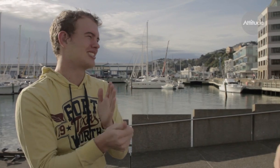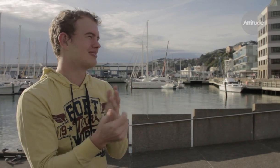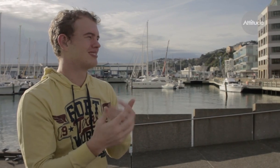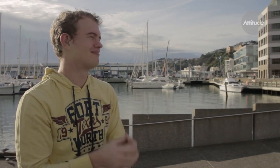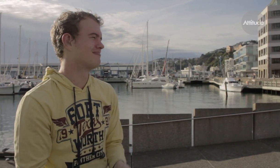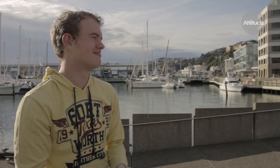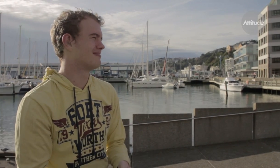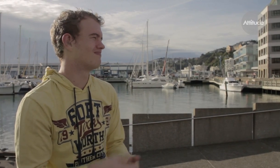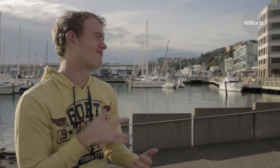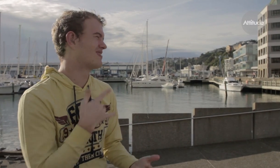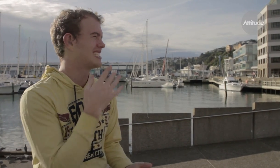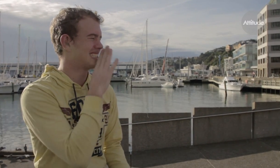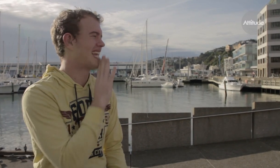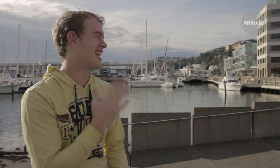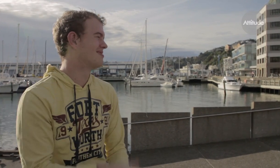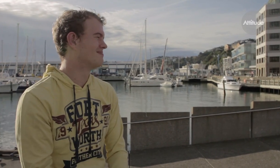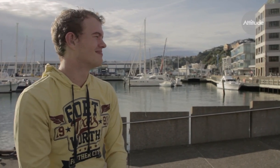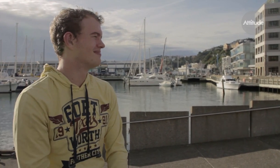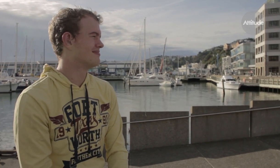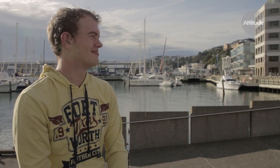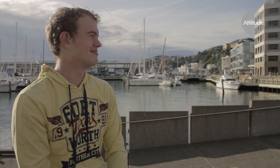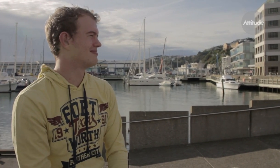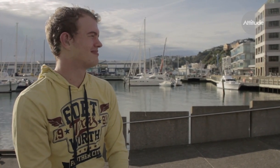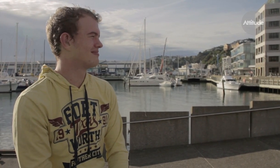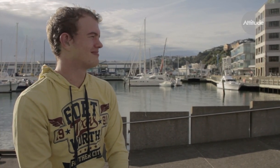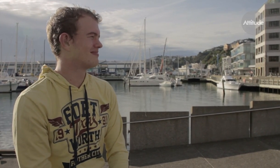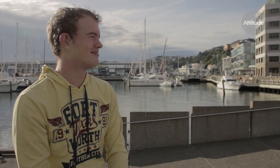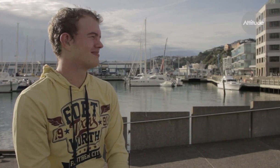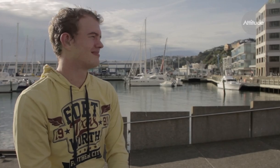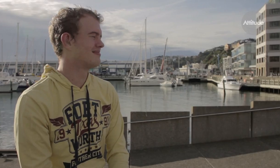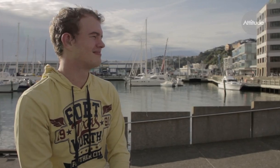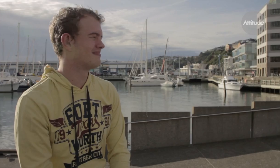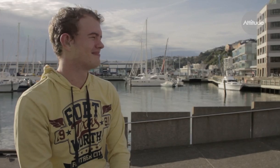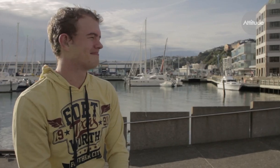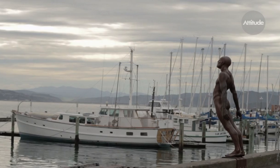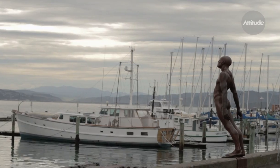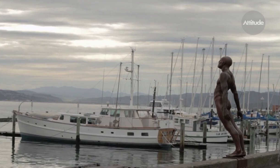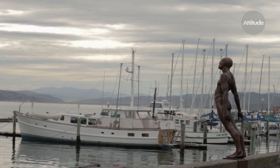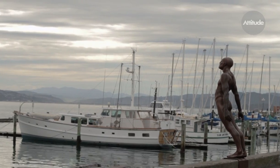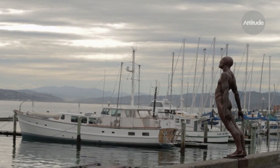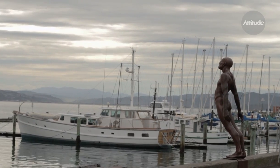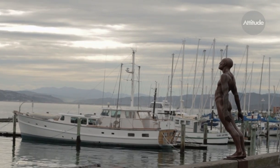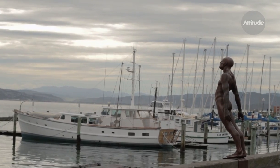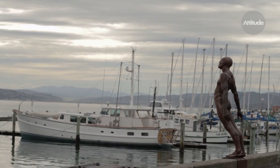me they’d realise that isn’t the case and that Deaf people have impressive ideas and skills.